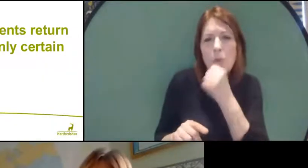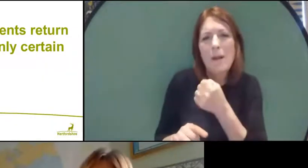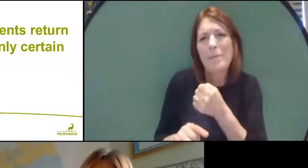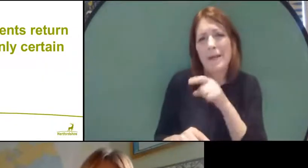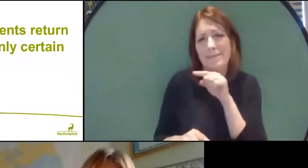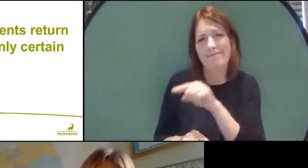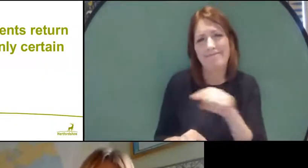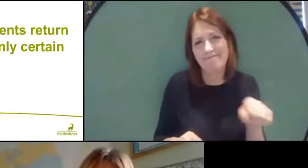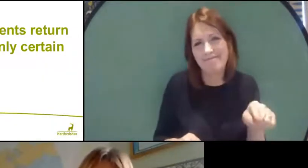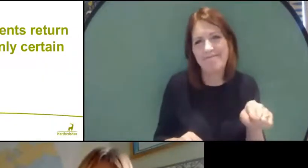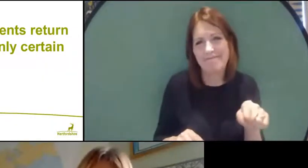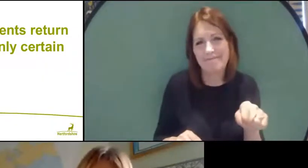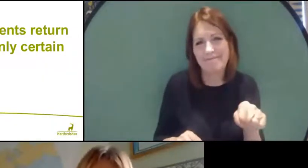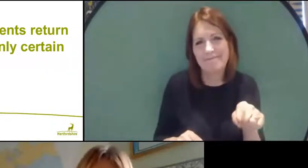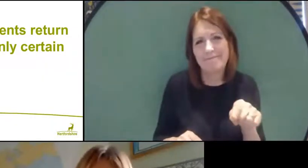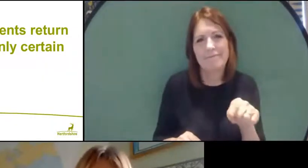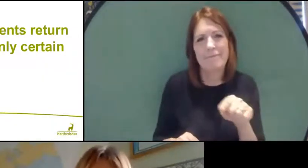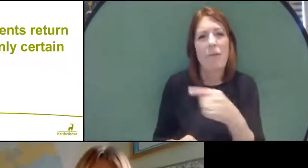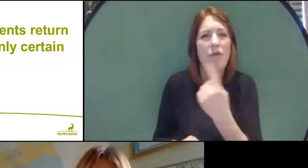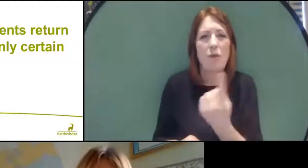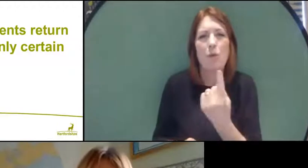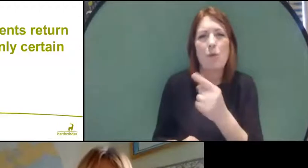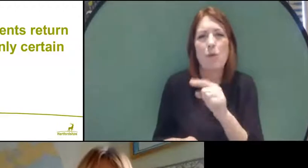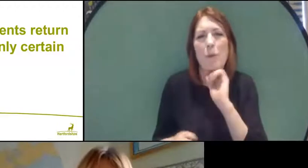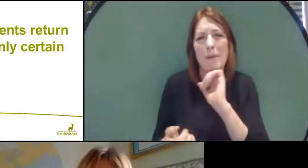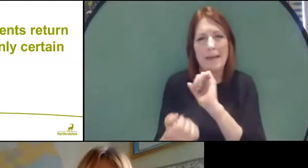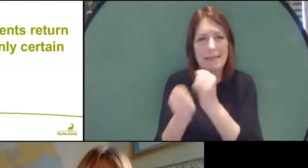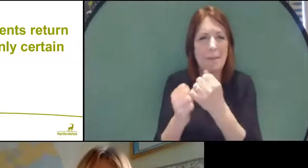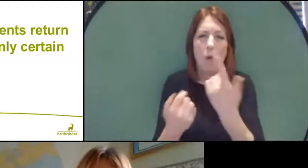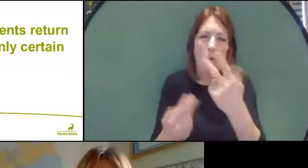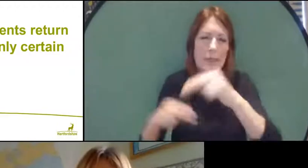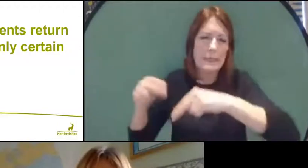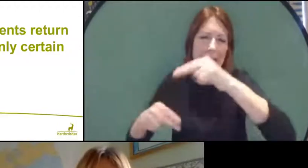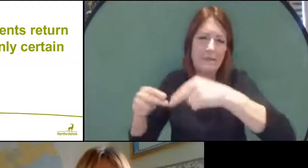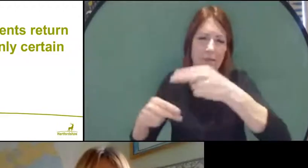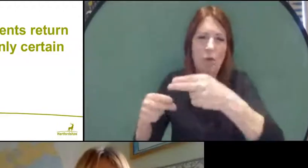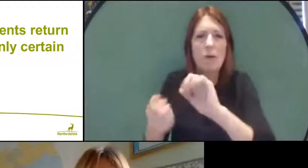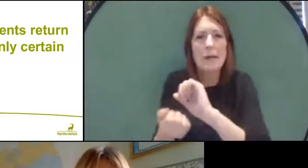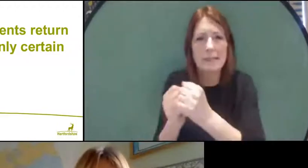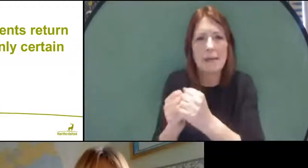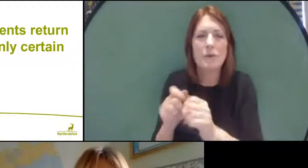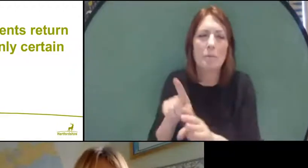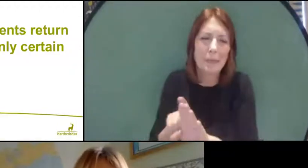or will be assessed, for exams at the end of this year - so Year 11 and Year 13.